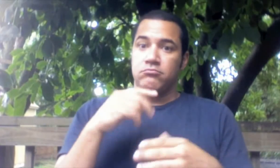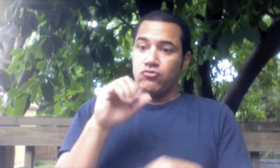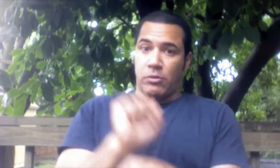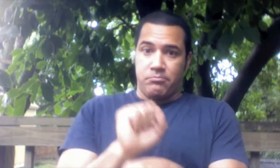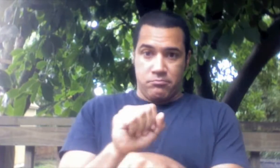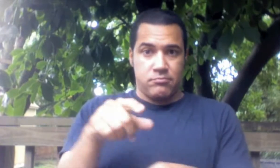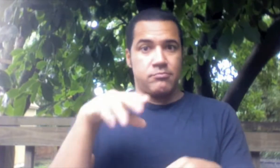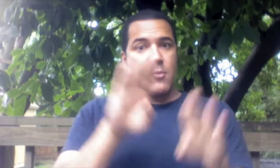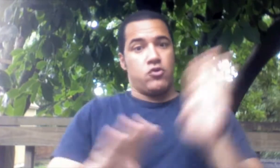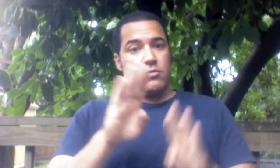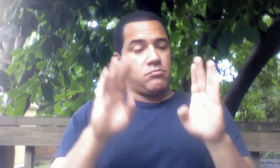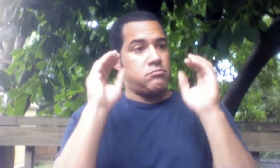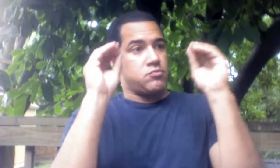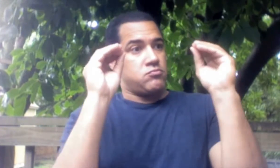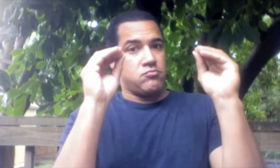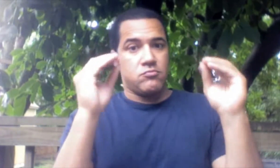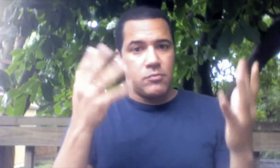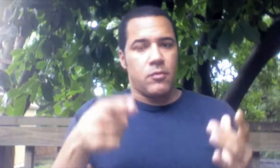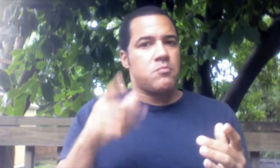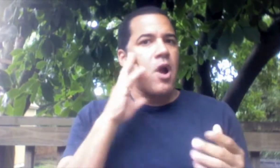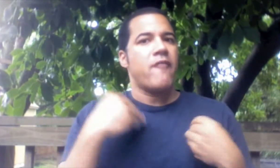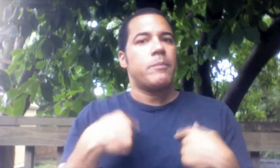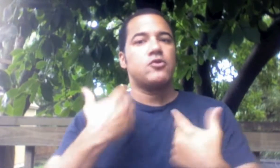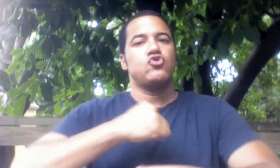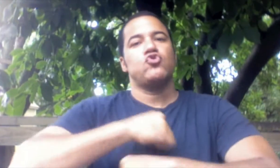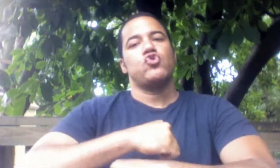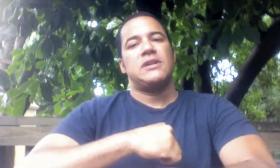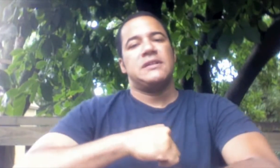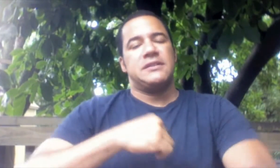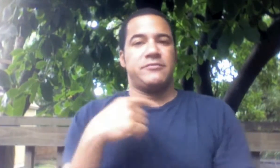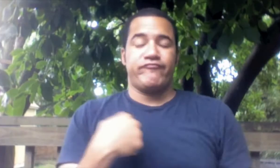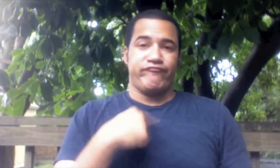So I thought a job as a biology teacher would give me security.